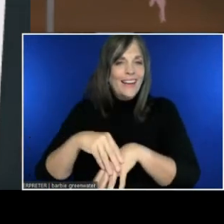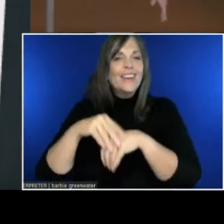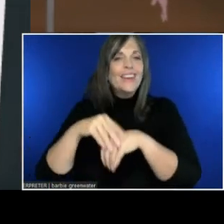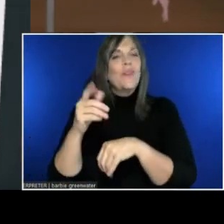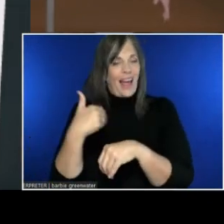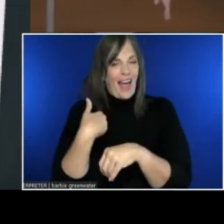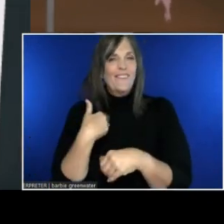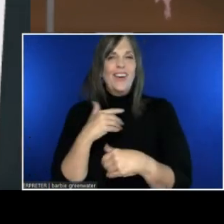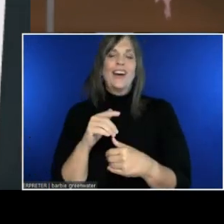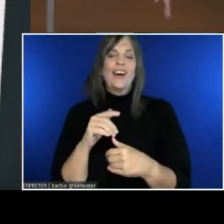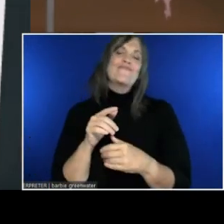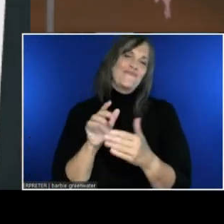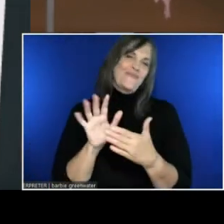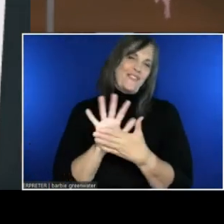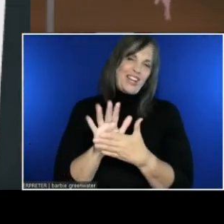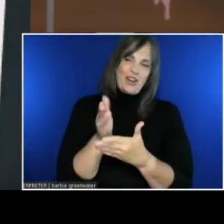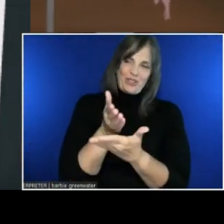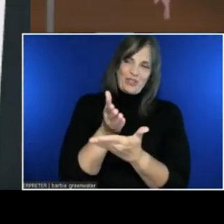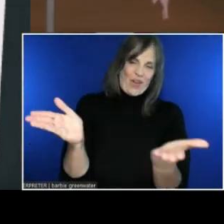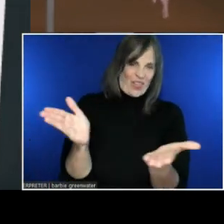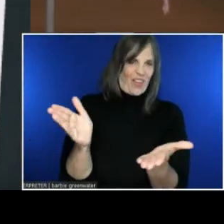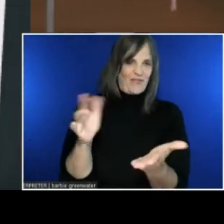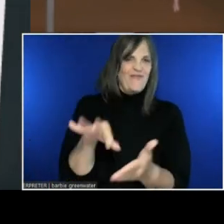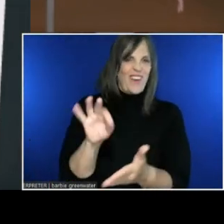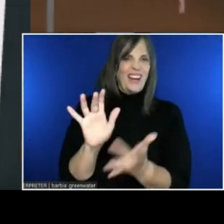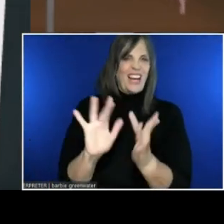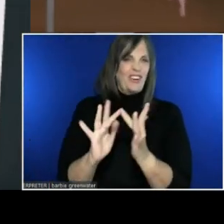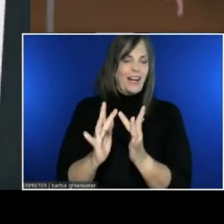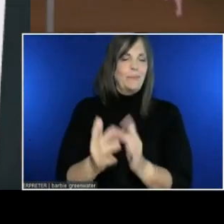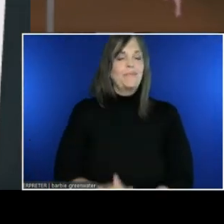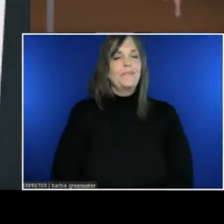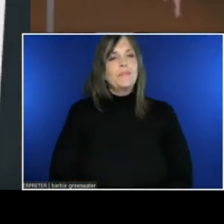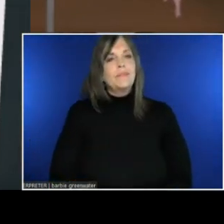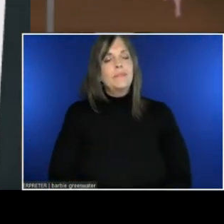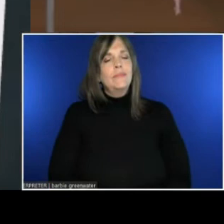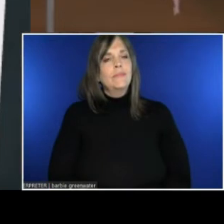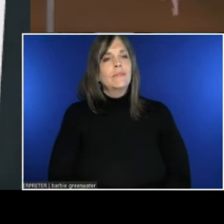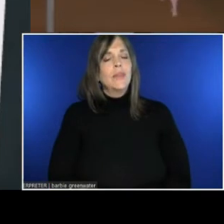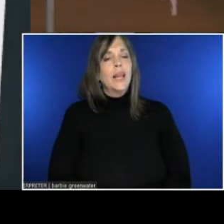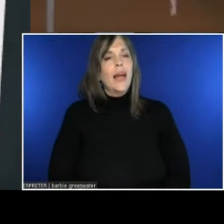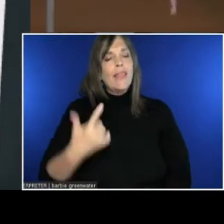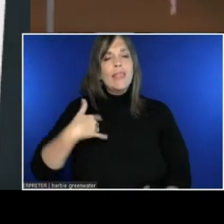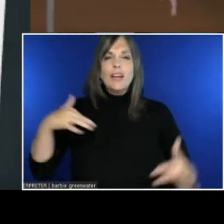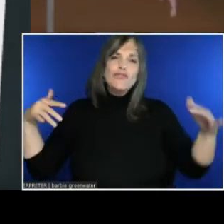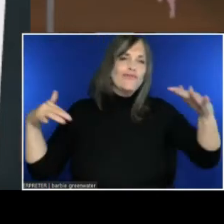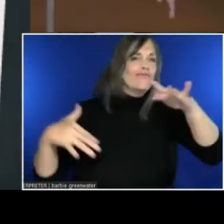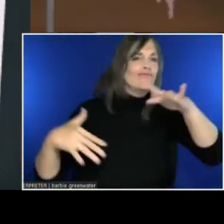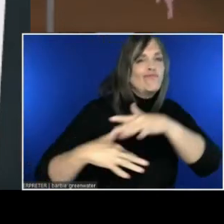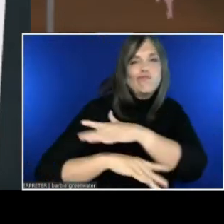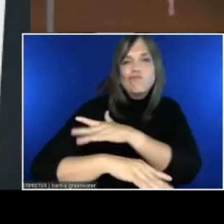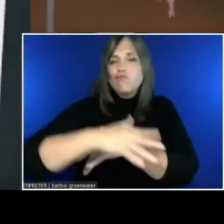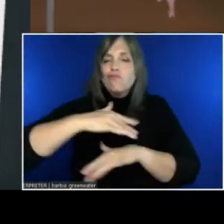AltSpace is a great piece of technology to bring people together, even when we're social distancing.